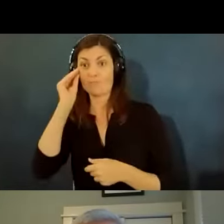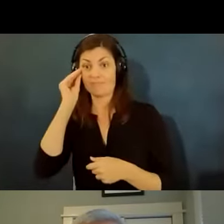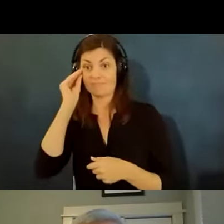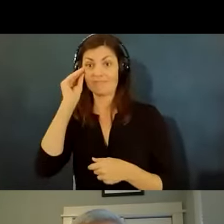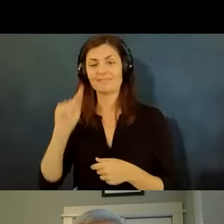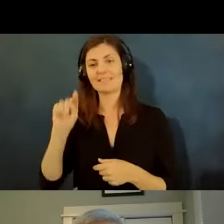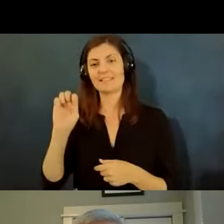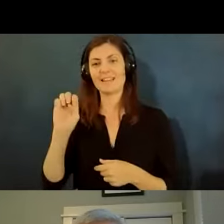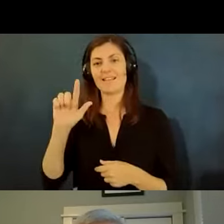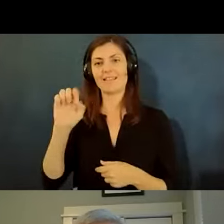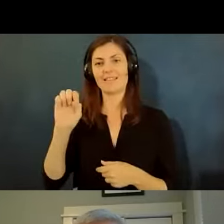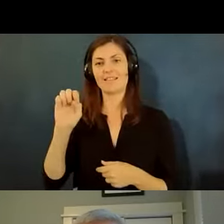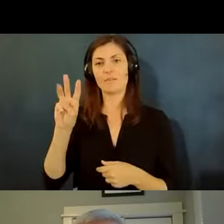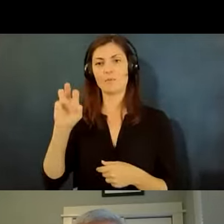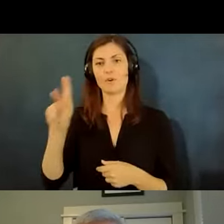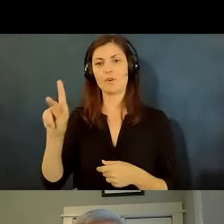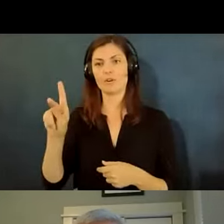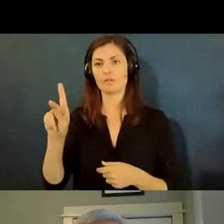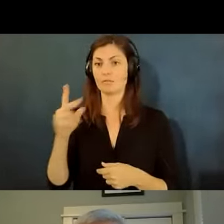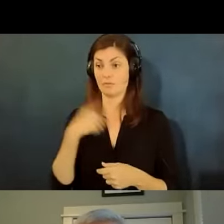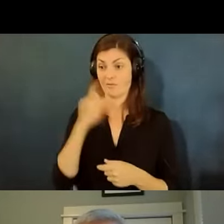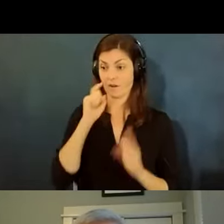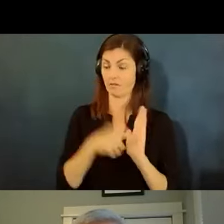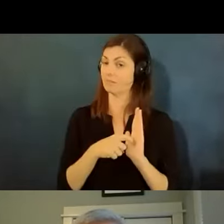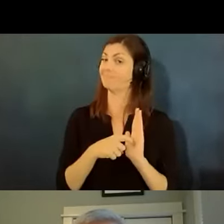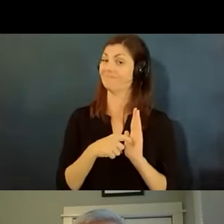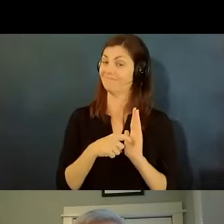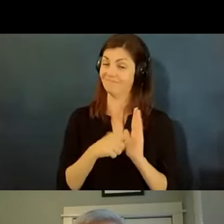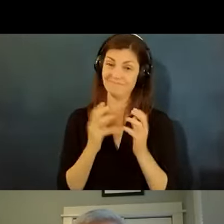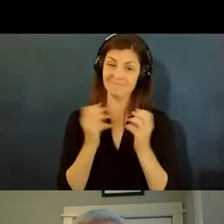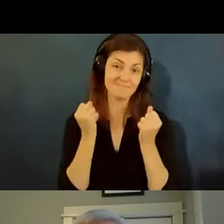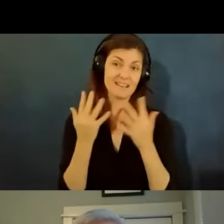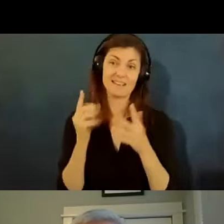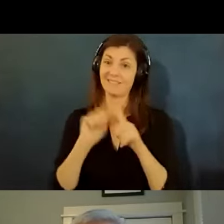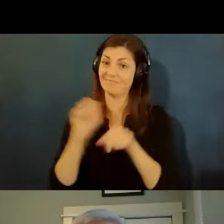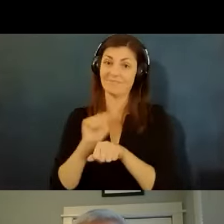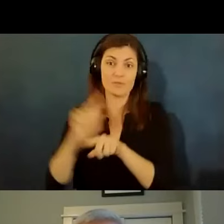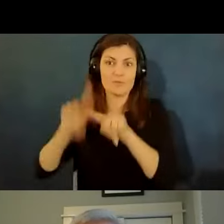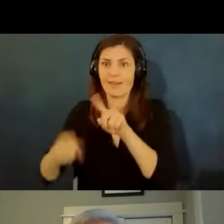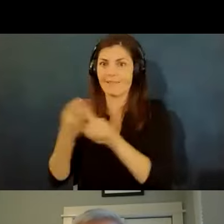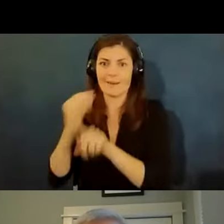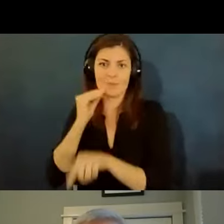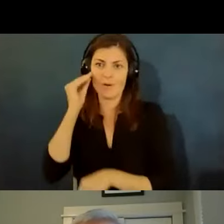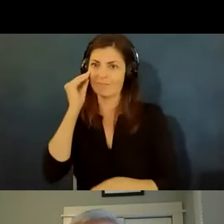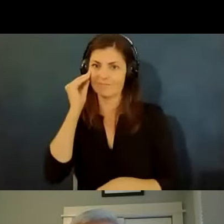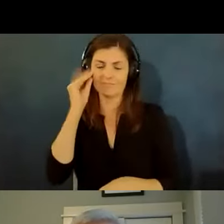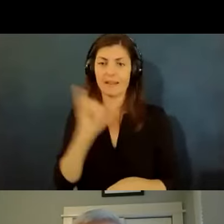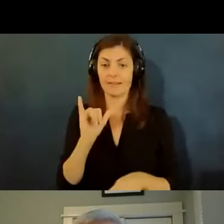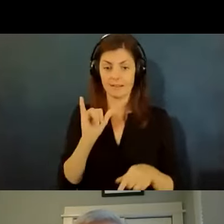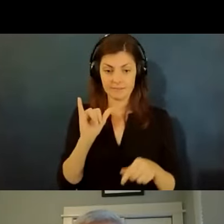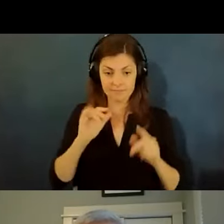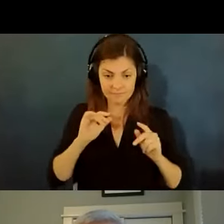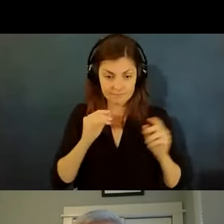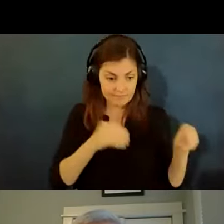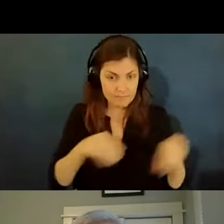a lot of jobs that cannot be done remotely so if your job is to physically move items or physically